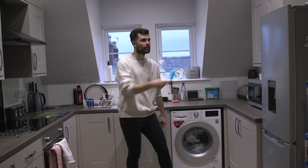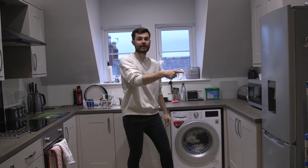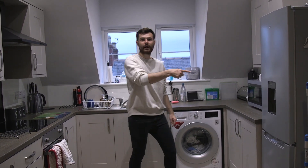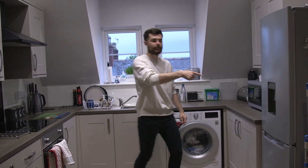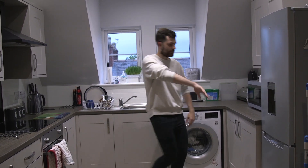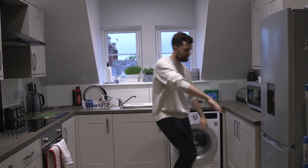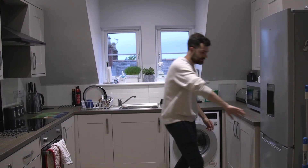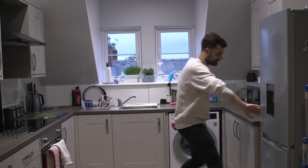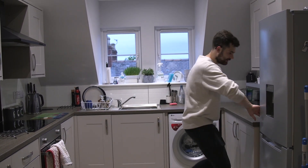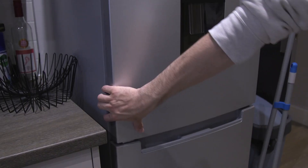Oh! Check out my fridge!